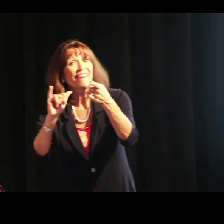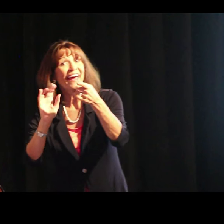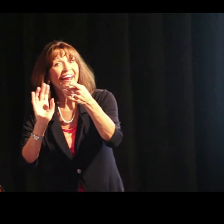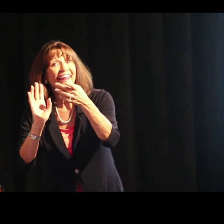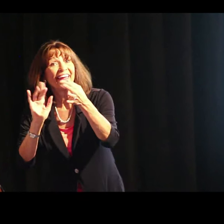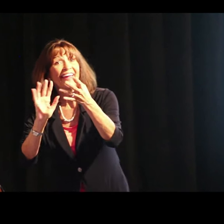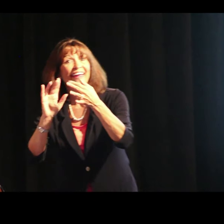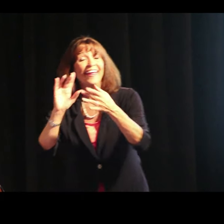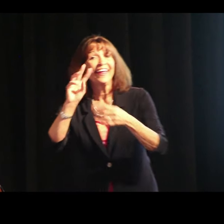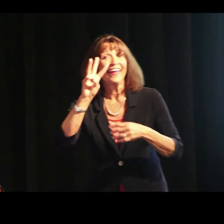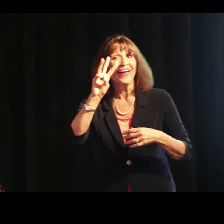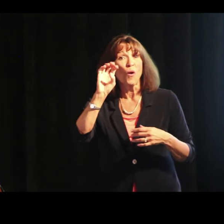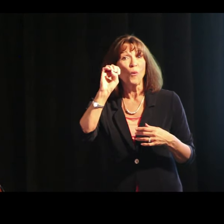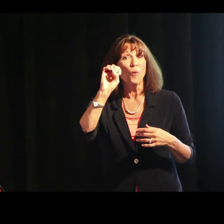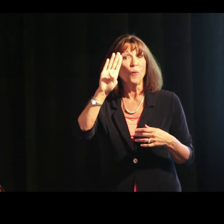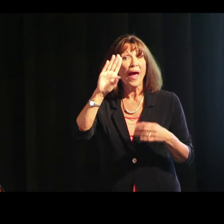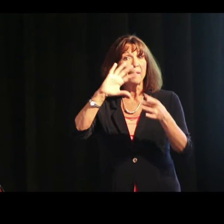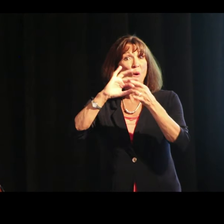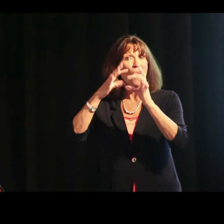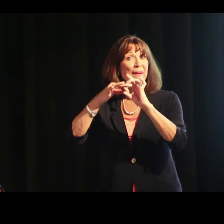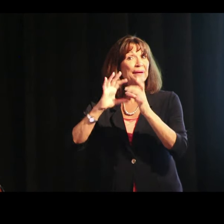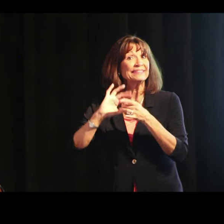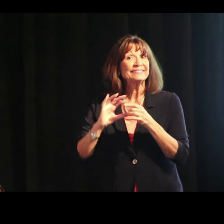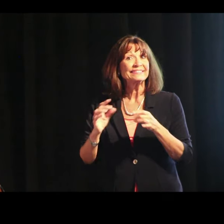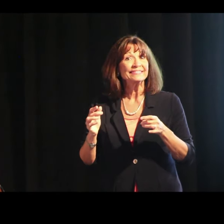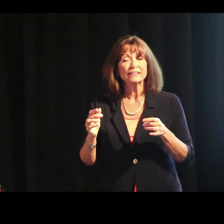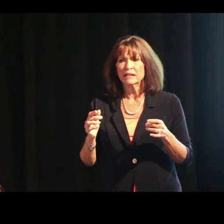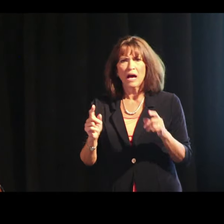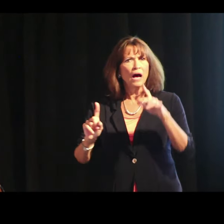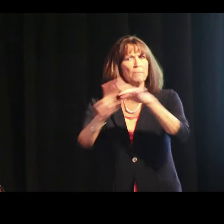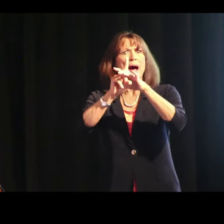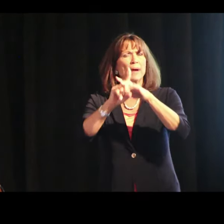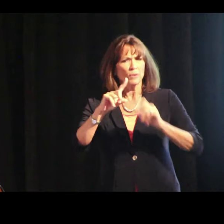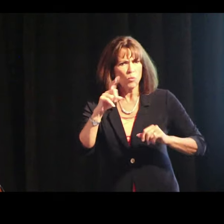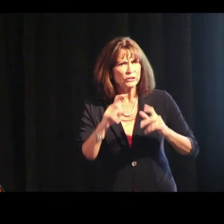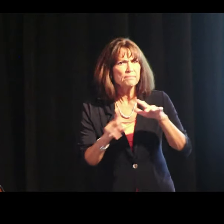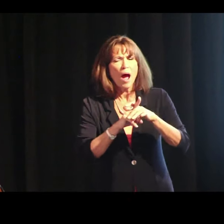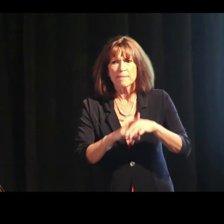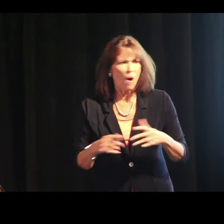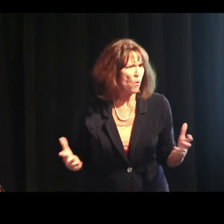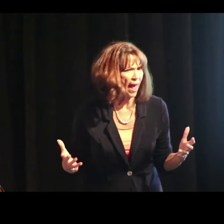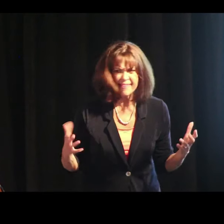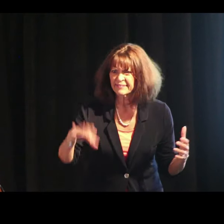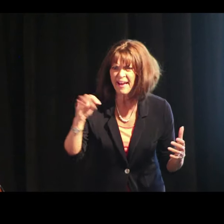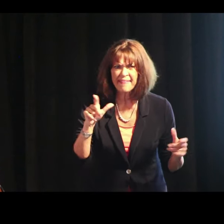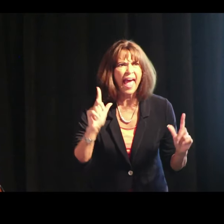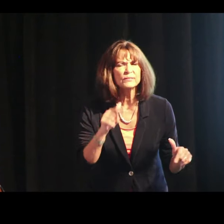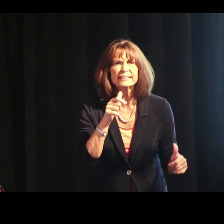And the web – the Web Olympics, have you tried that? Where a question comes up,